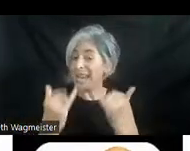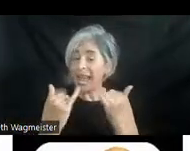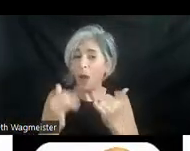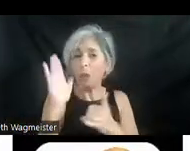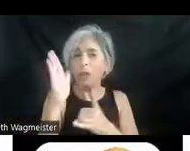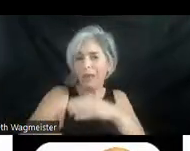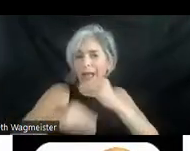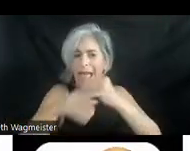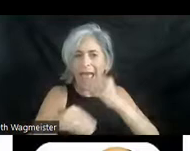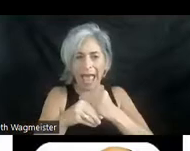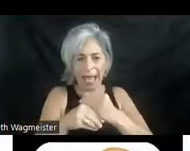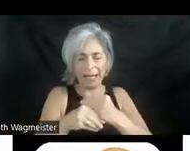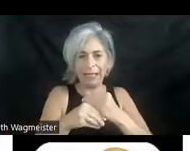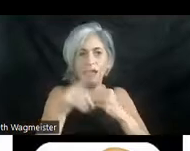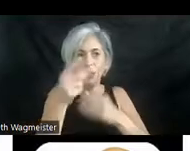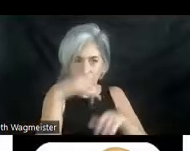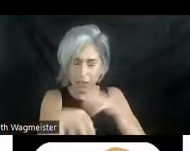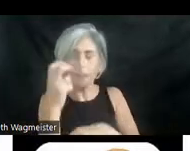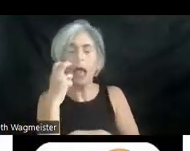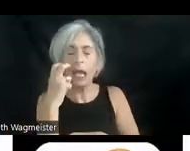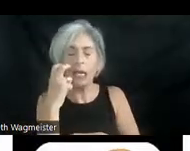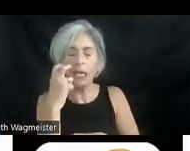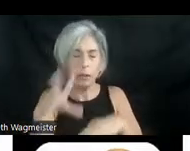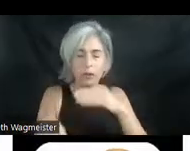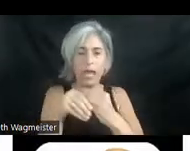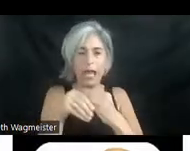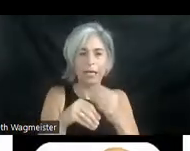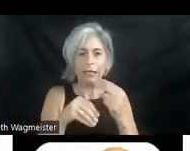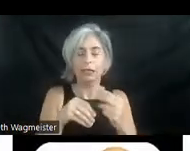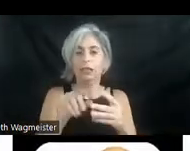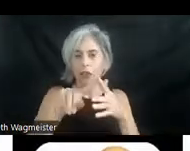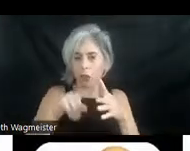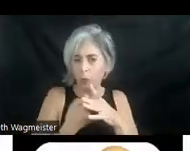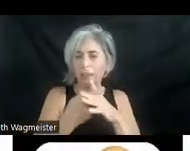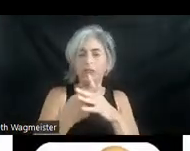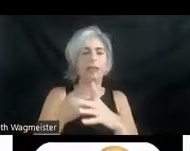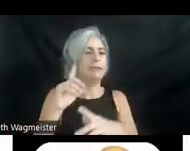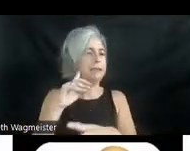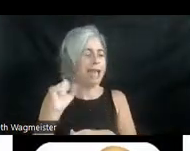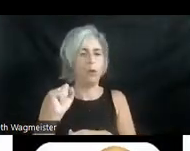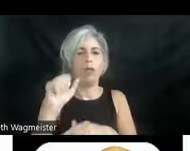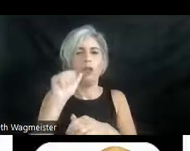add though you're still blind. We're going to add the audio description that I wrote